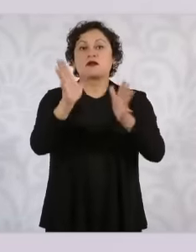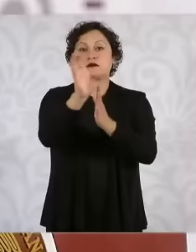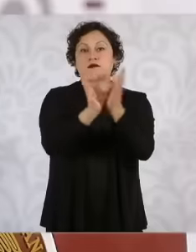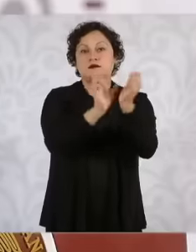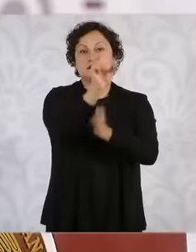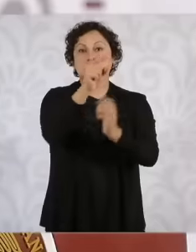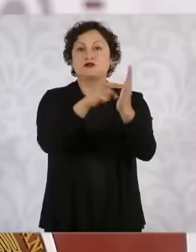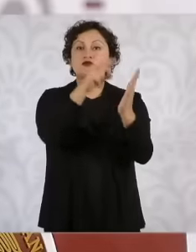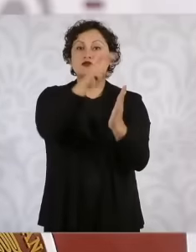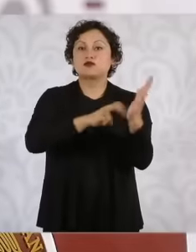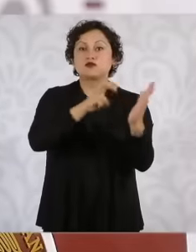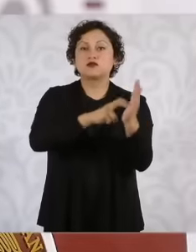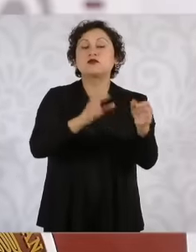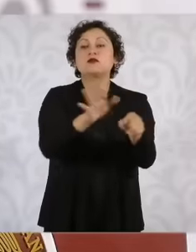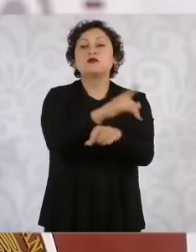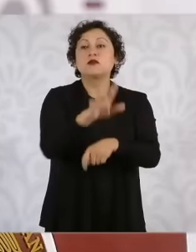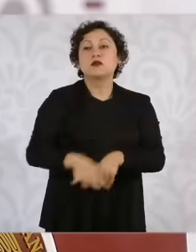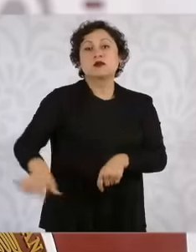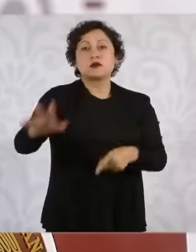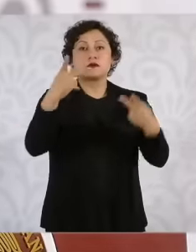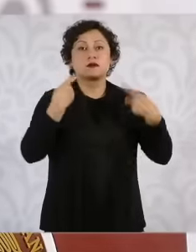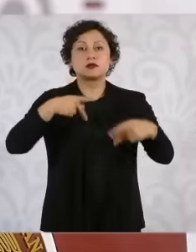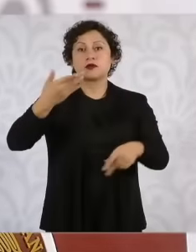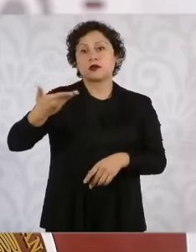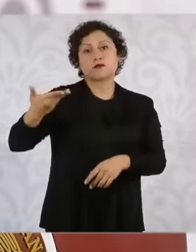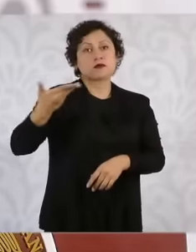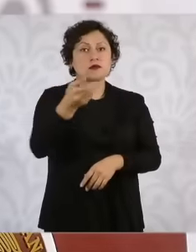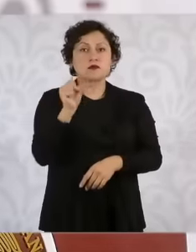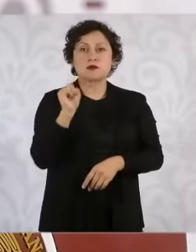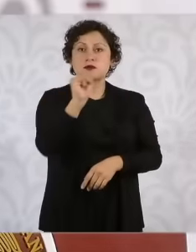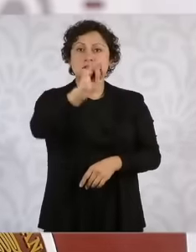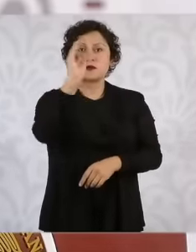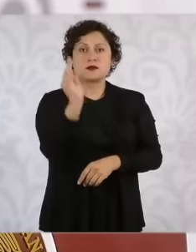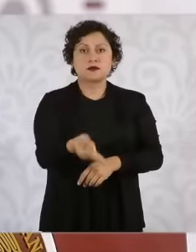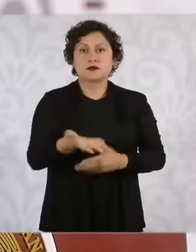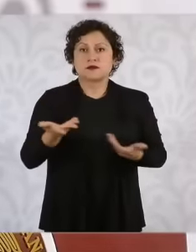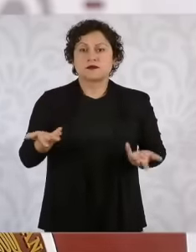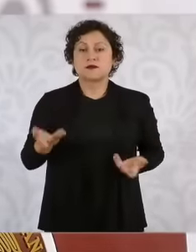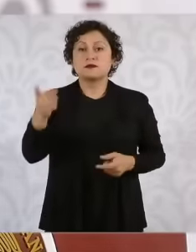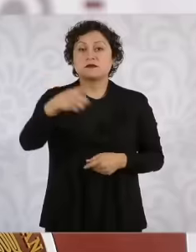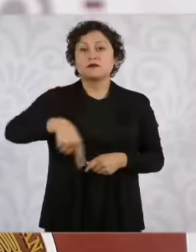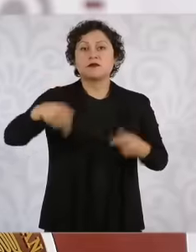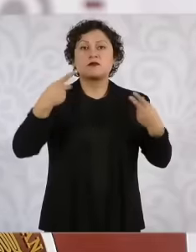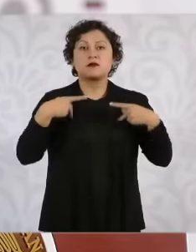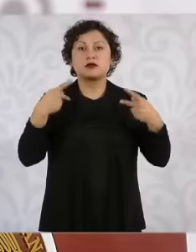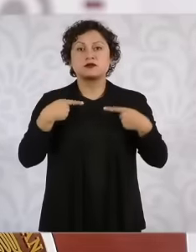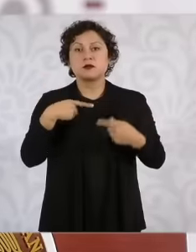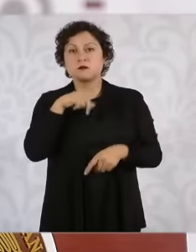people wanted, the people would not have voted that way if they had not wanted the reforms